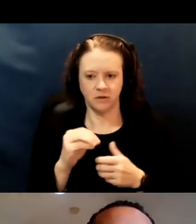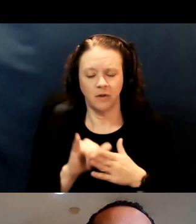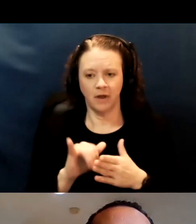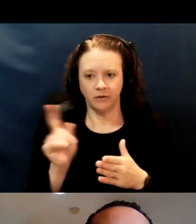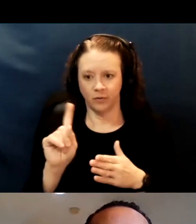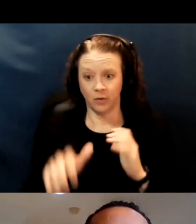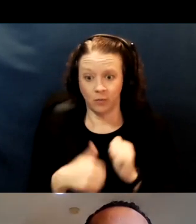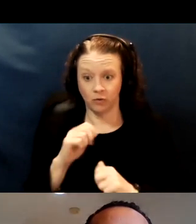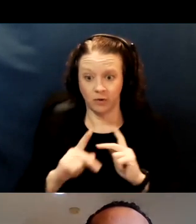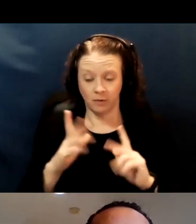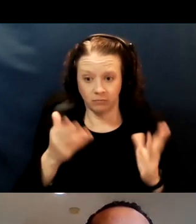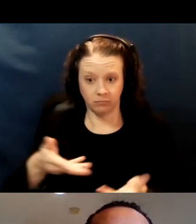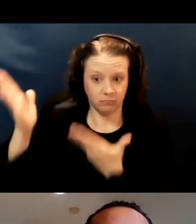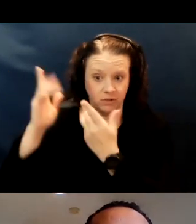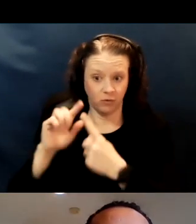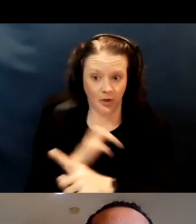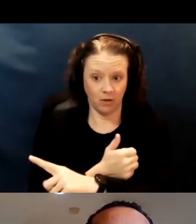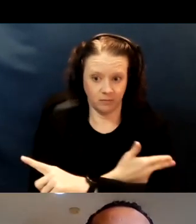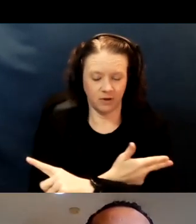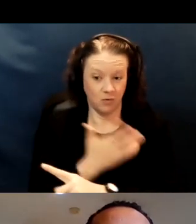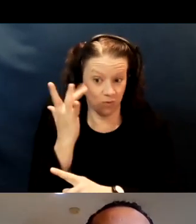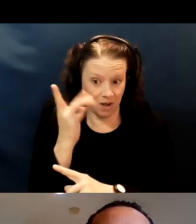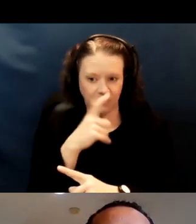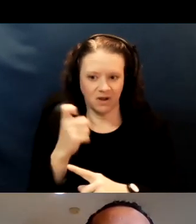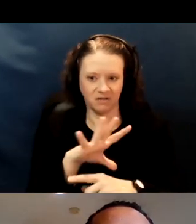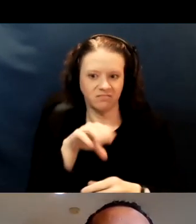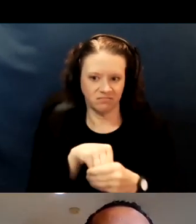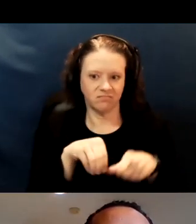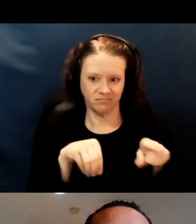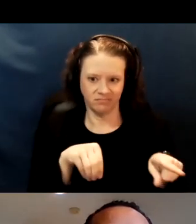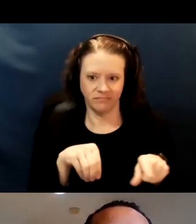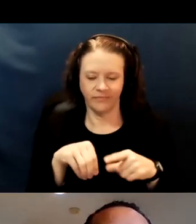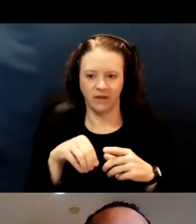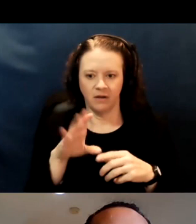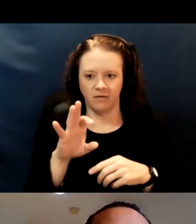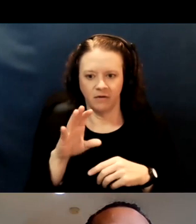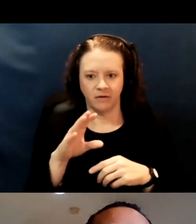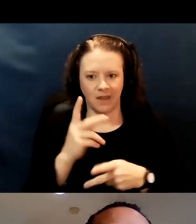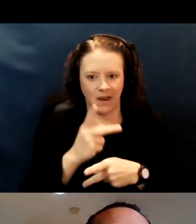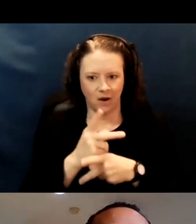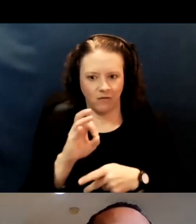who were hospitalized in our county and where the cases came from.